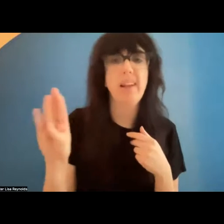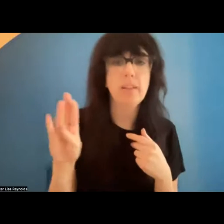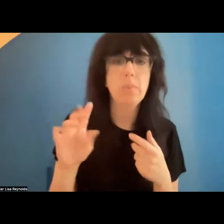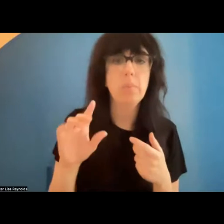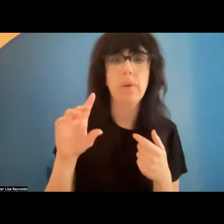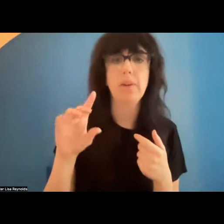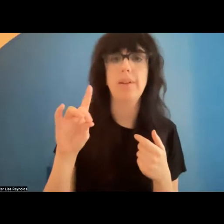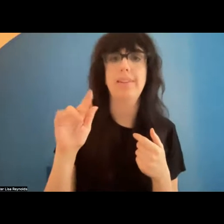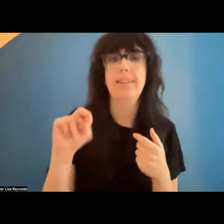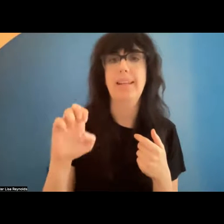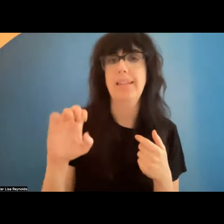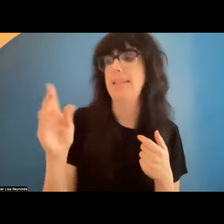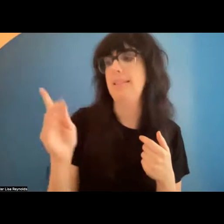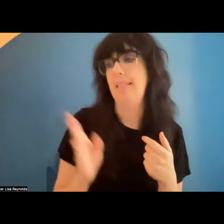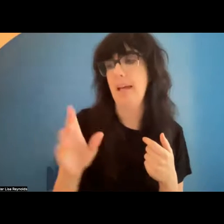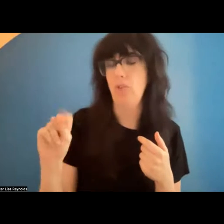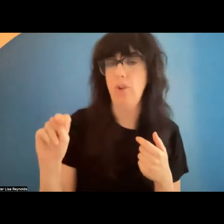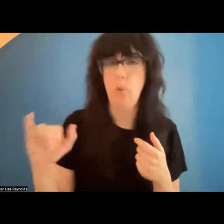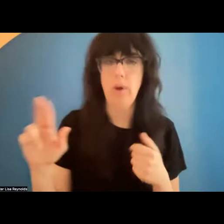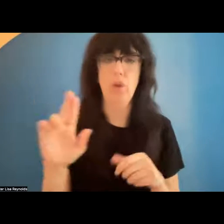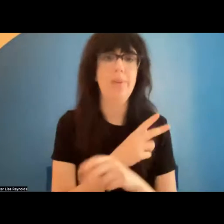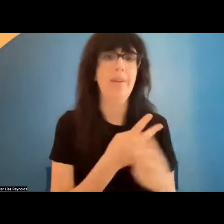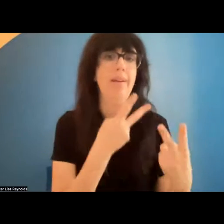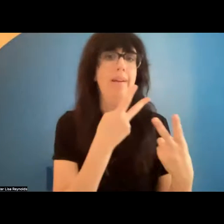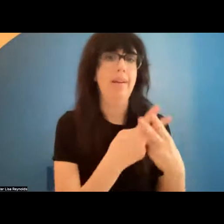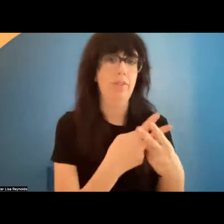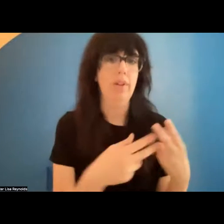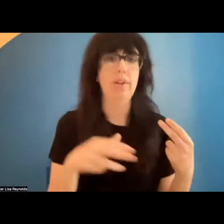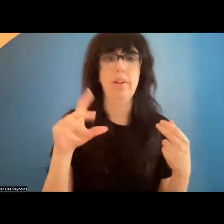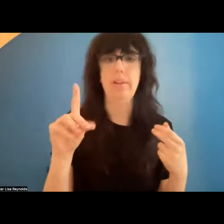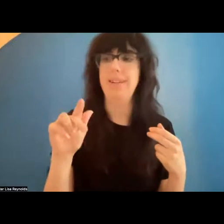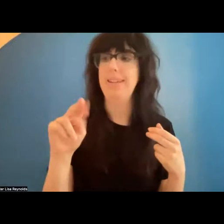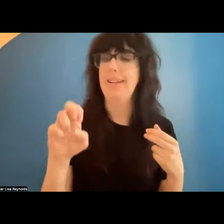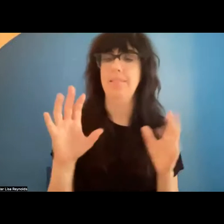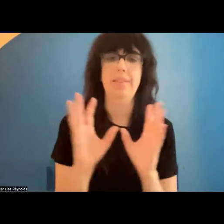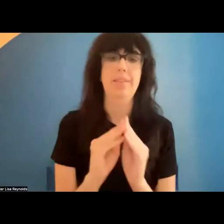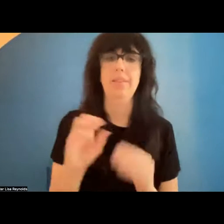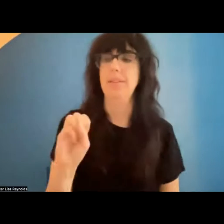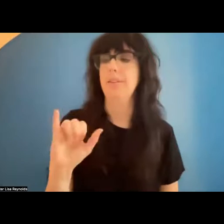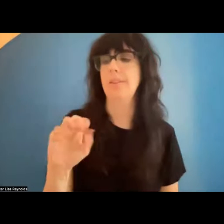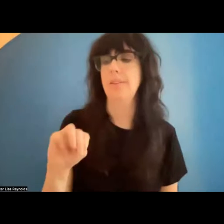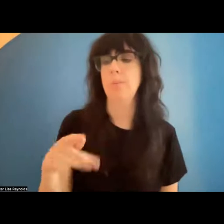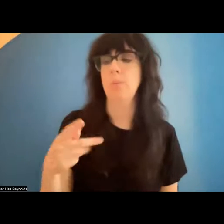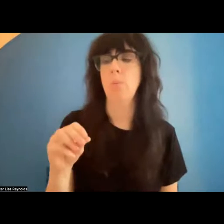, using the hashtag #DanceSymp. Now